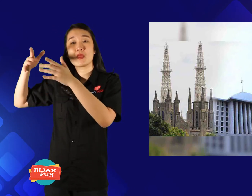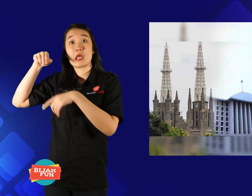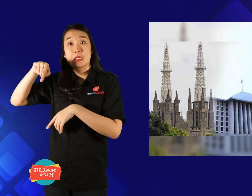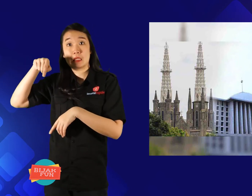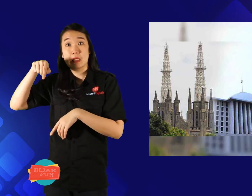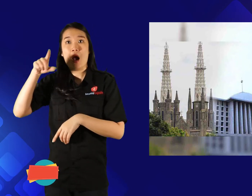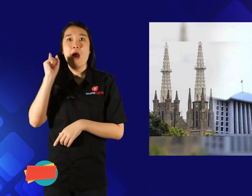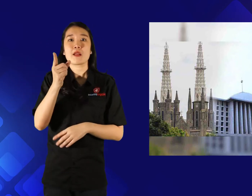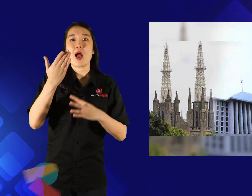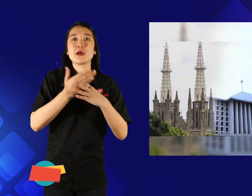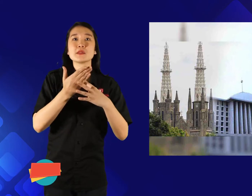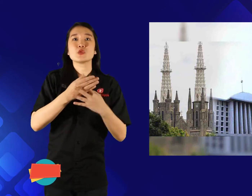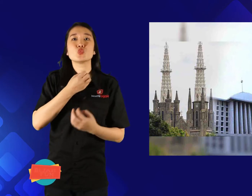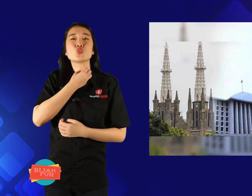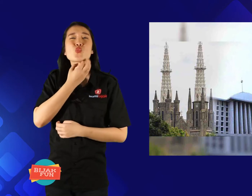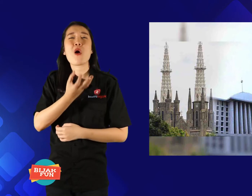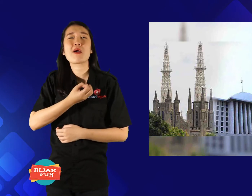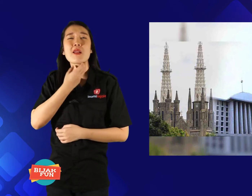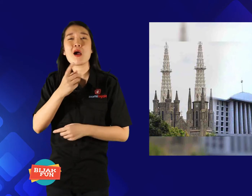The elevator has voice access.